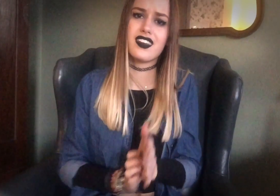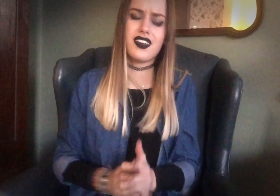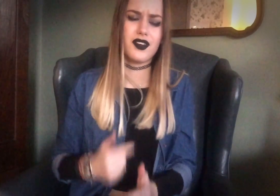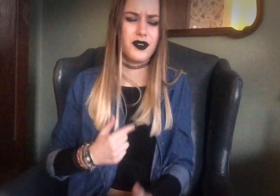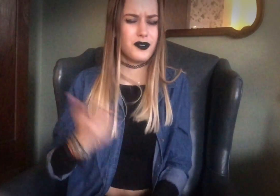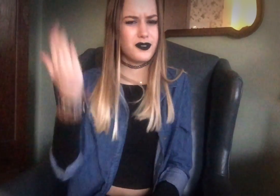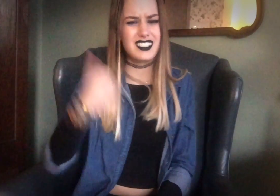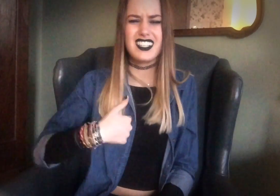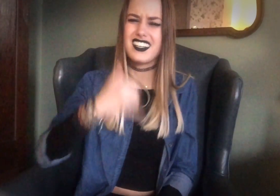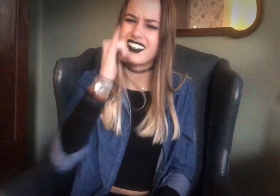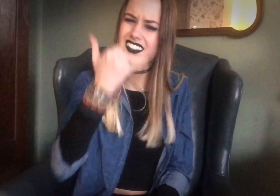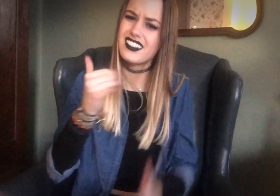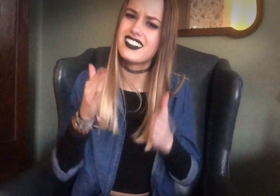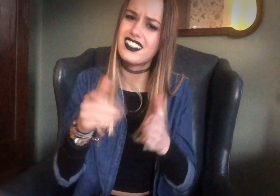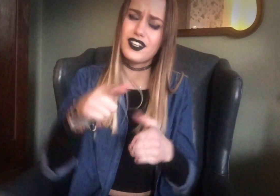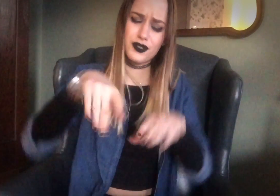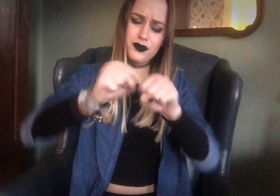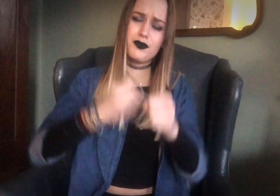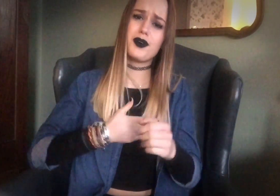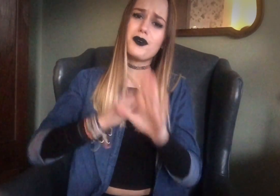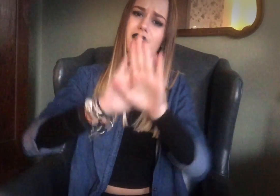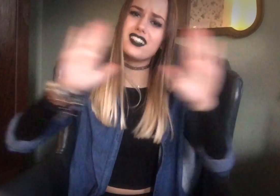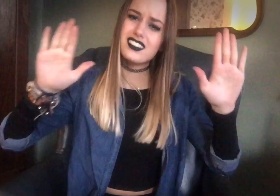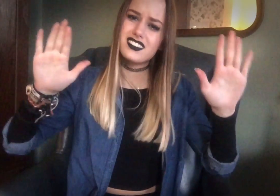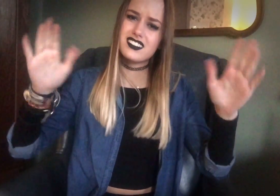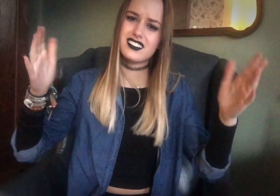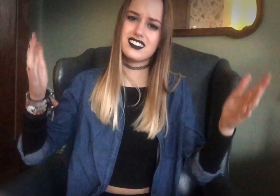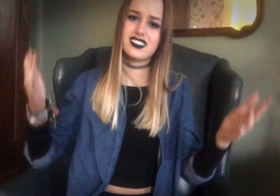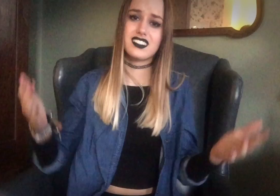Was I a fool to let you break down my walls?